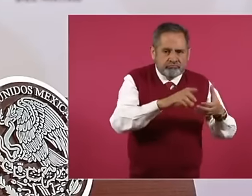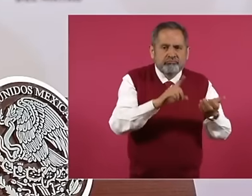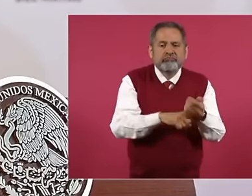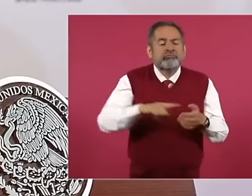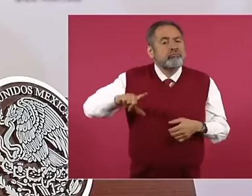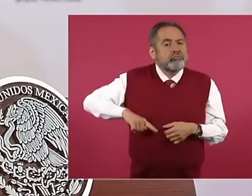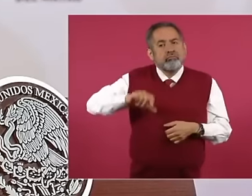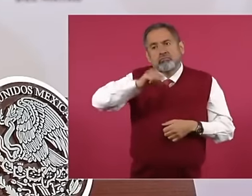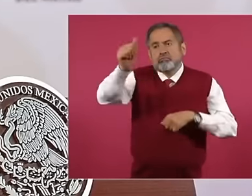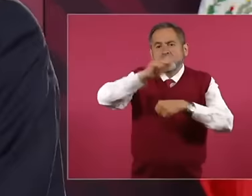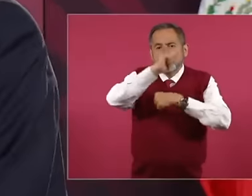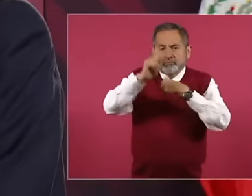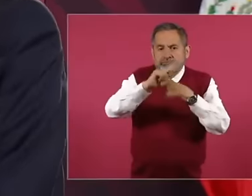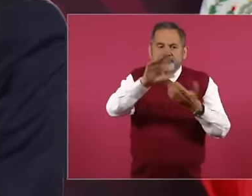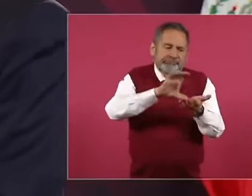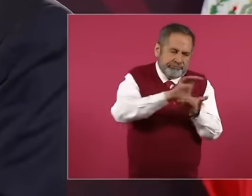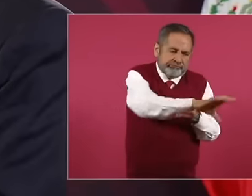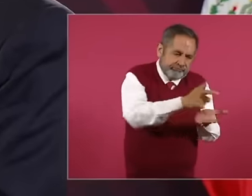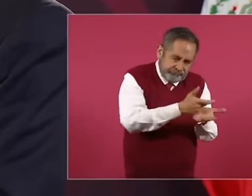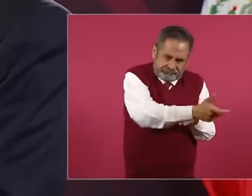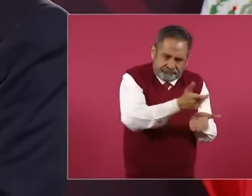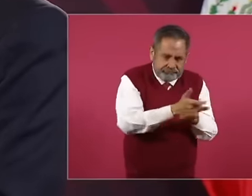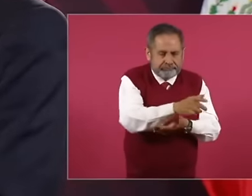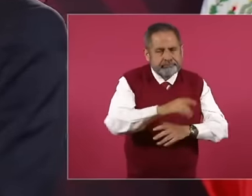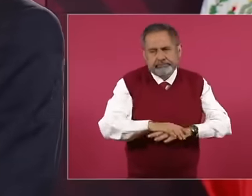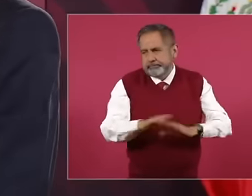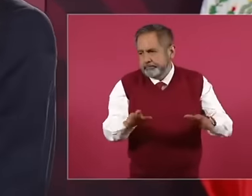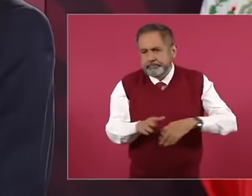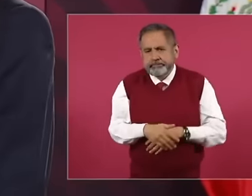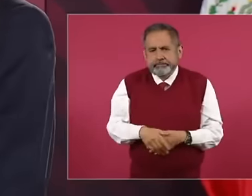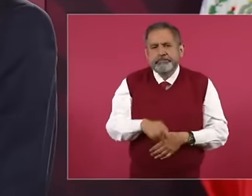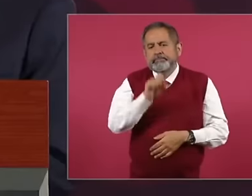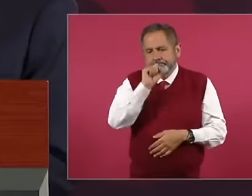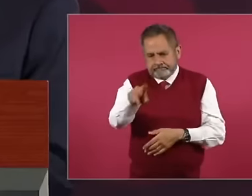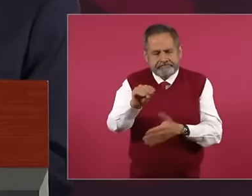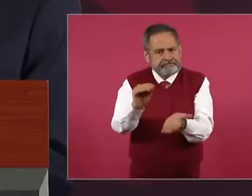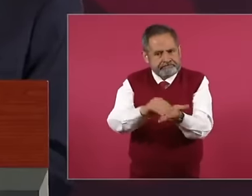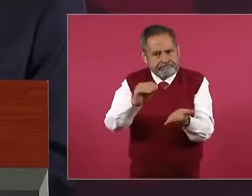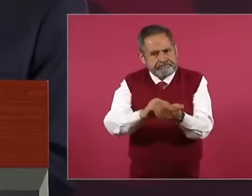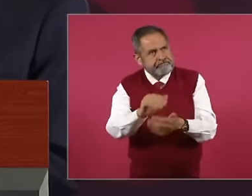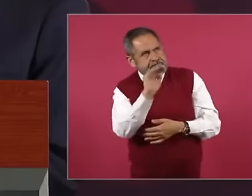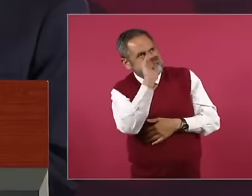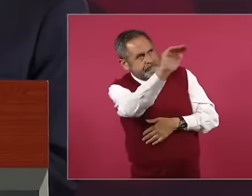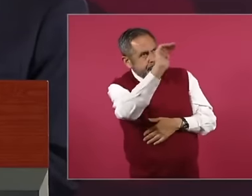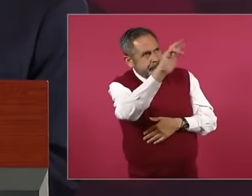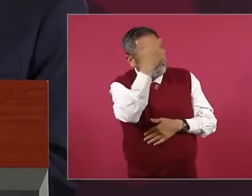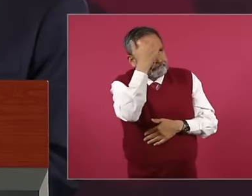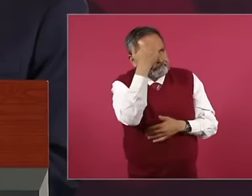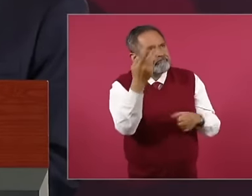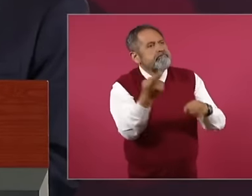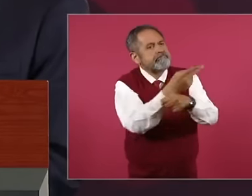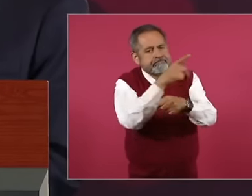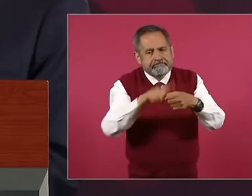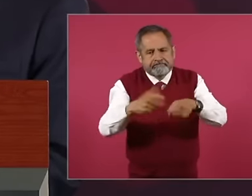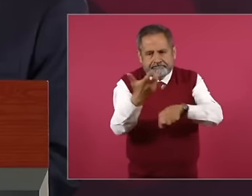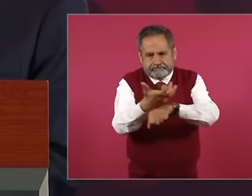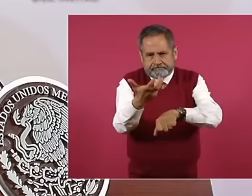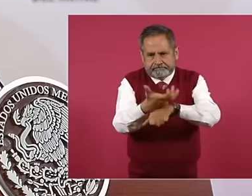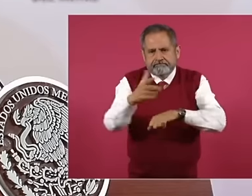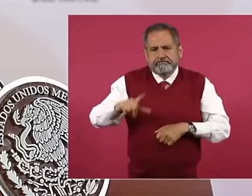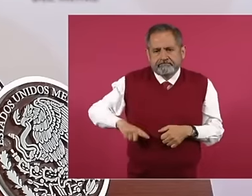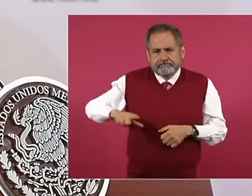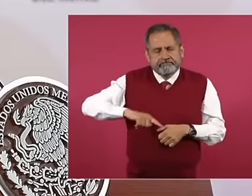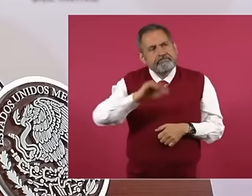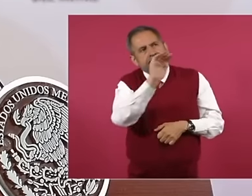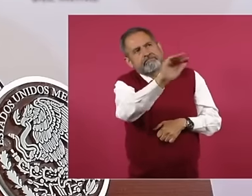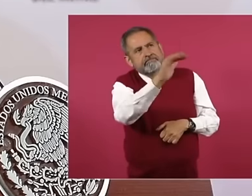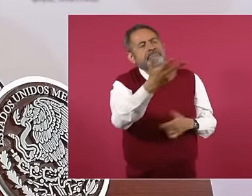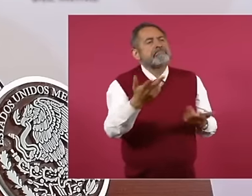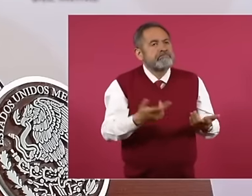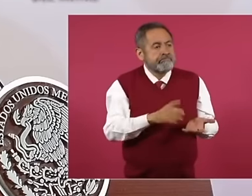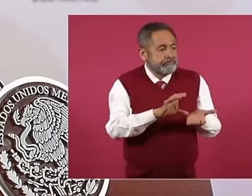also to continue reminding the United States government that this is interference